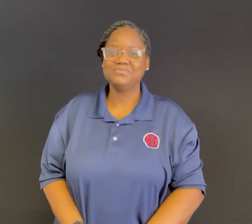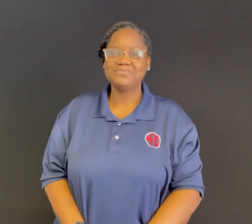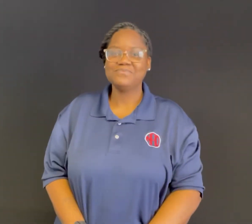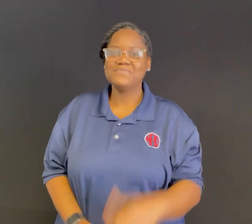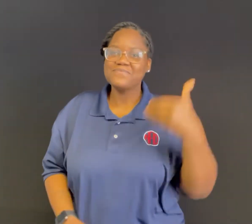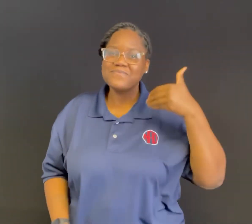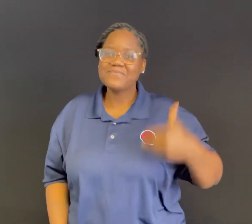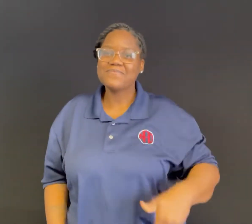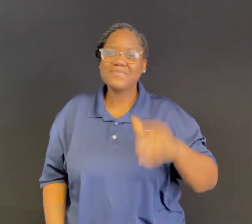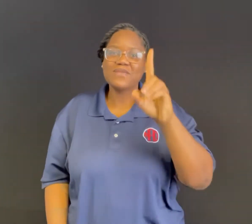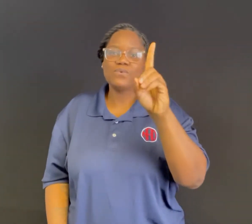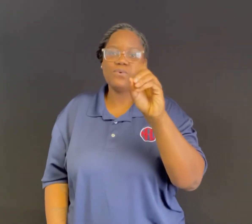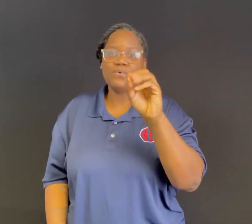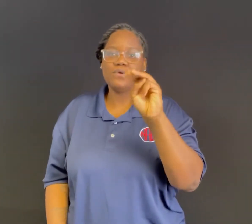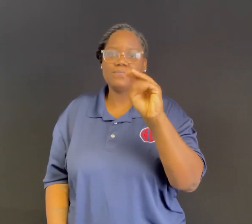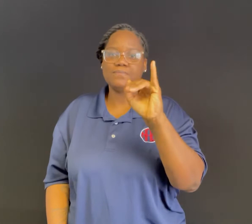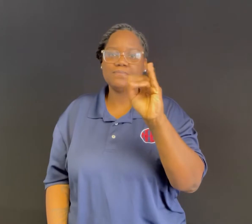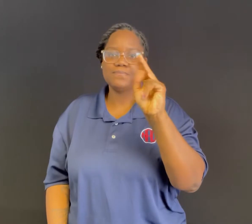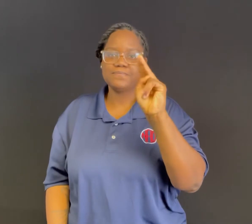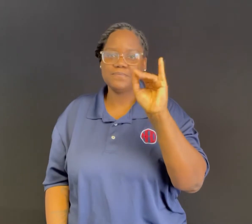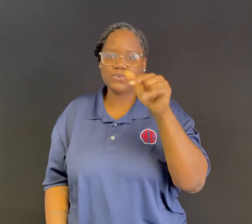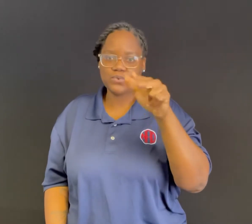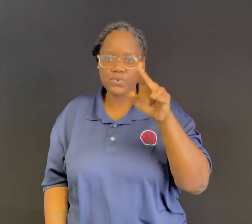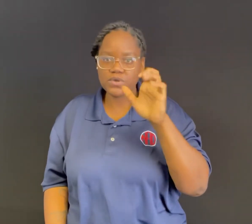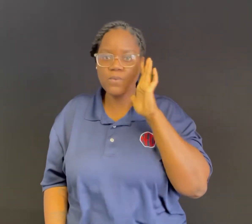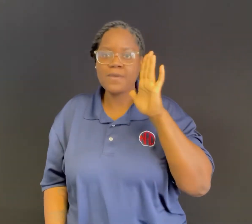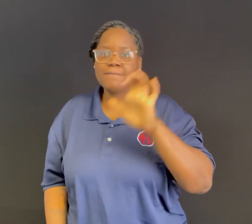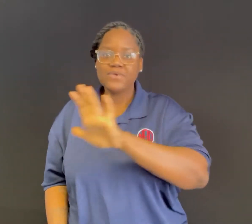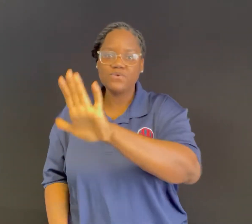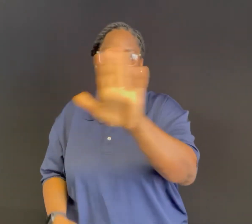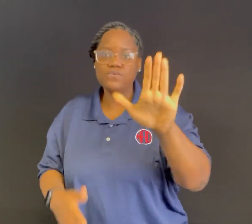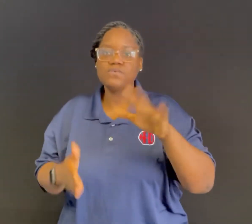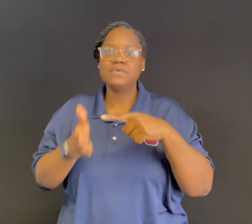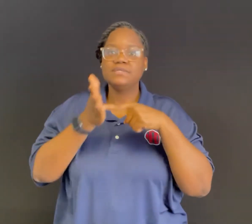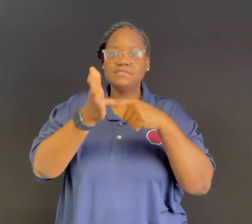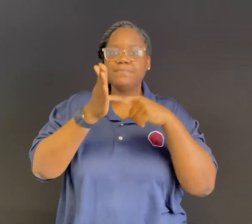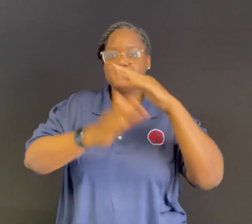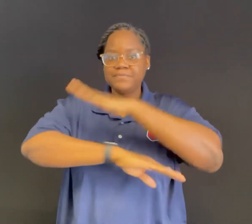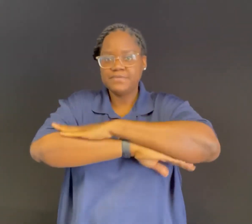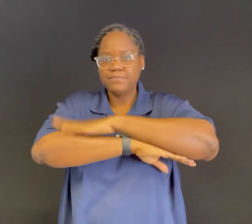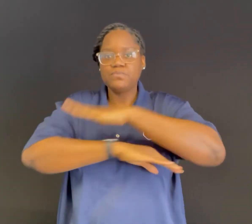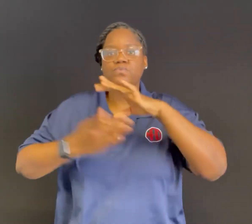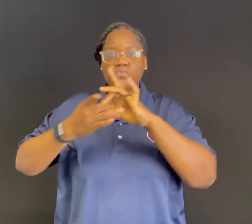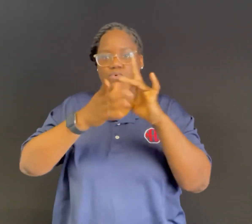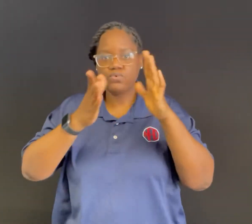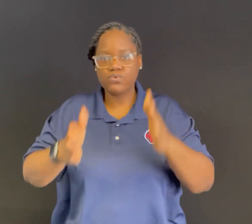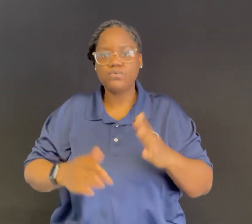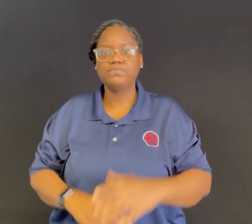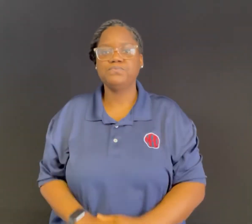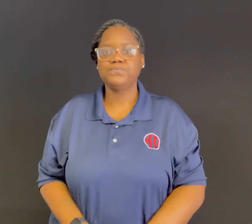My name is Dominique and I will be your Exhibit Booth Coordinator!